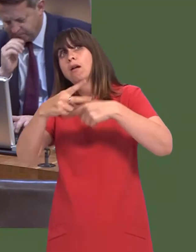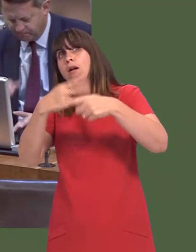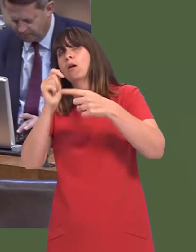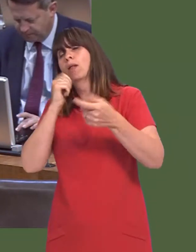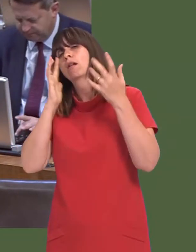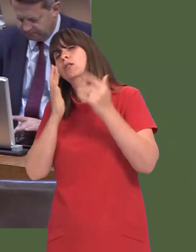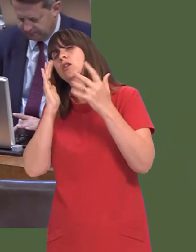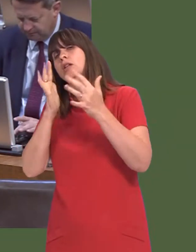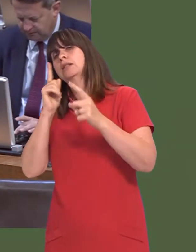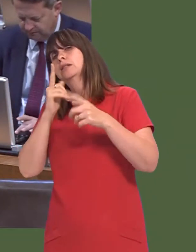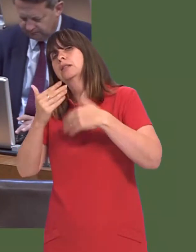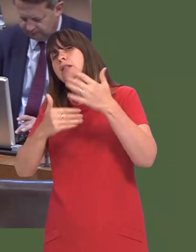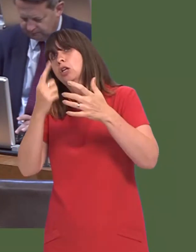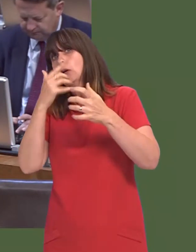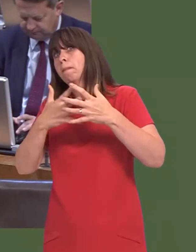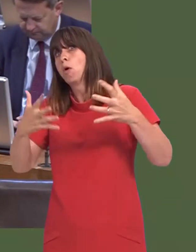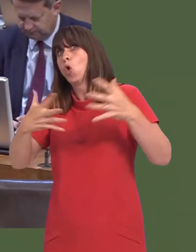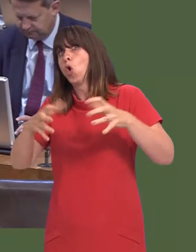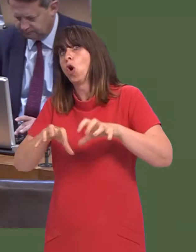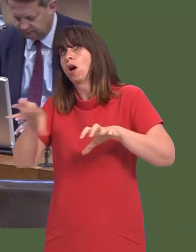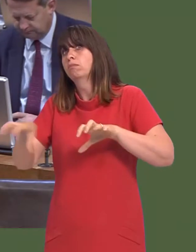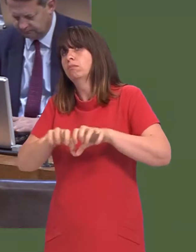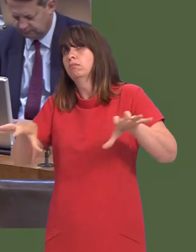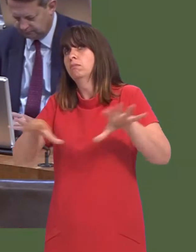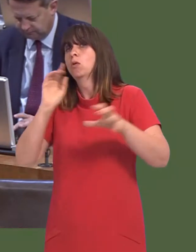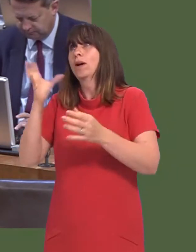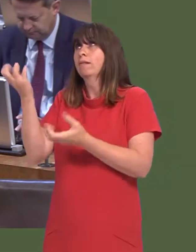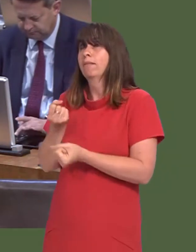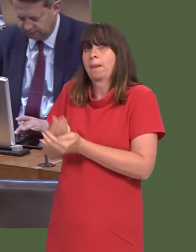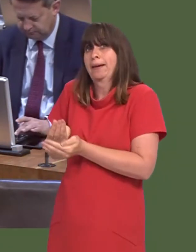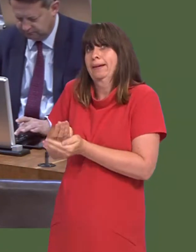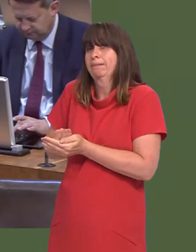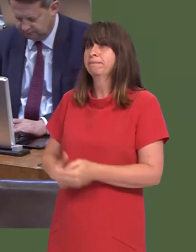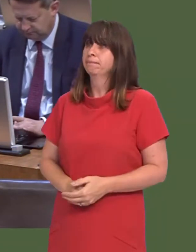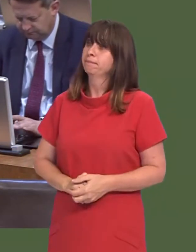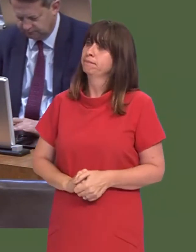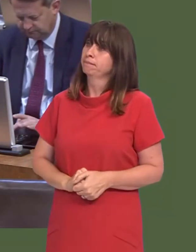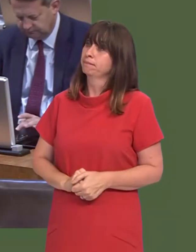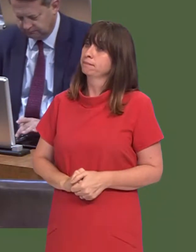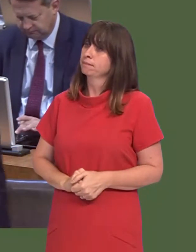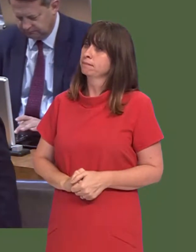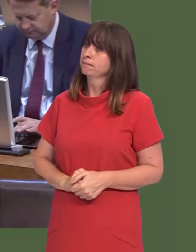in future years, of course, weíll keep under consideration how the programme might be extended, when and if the finance becomes available.